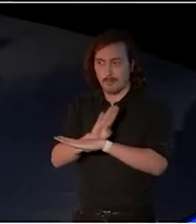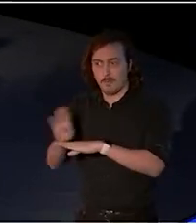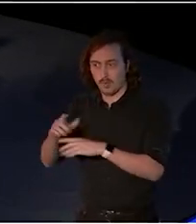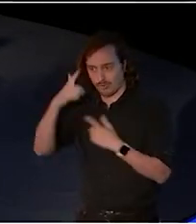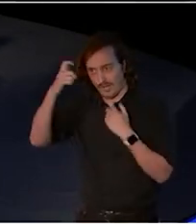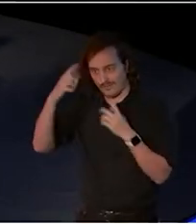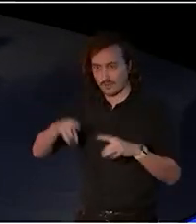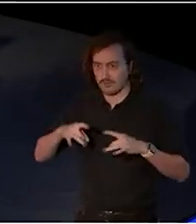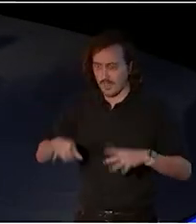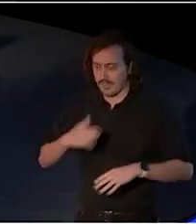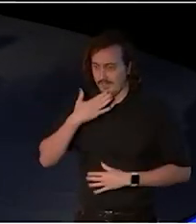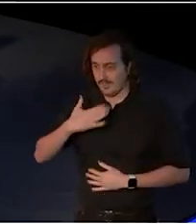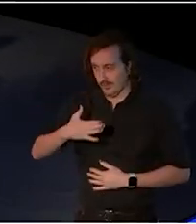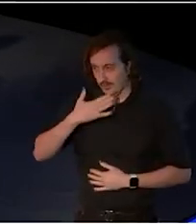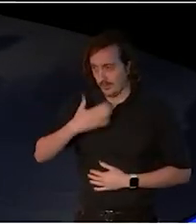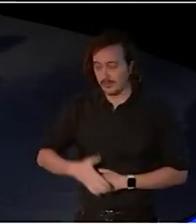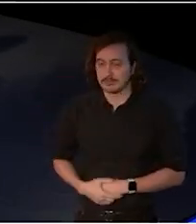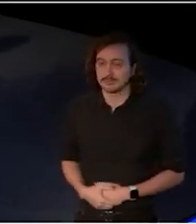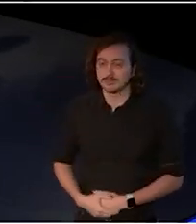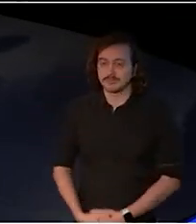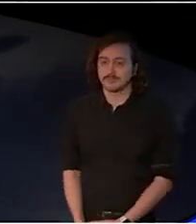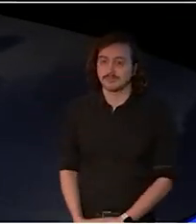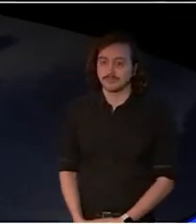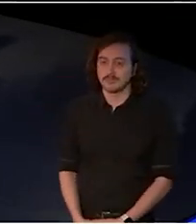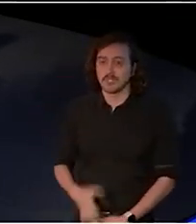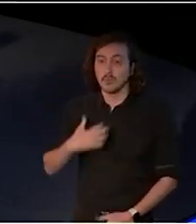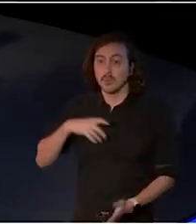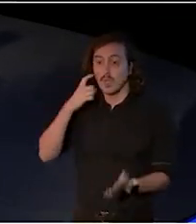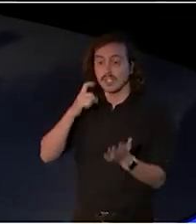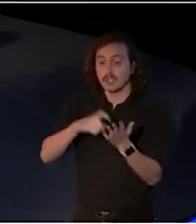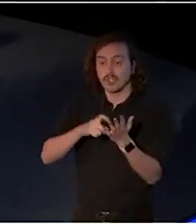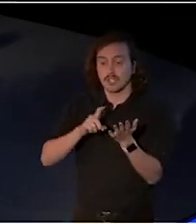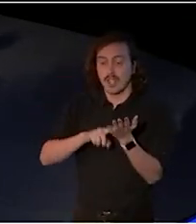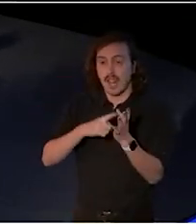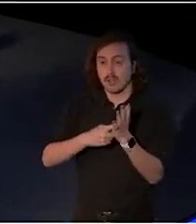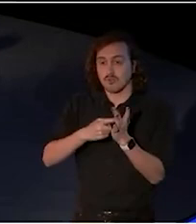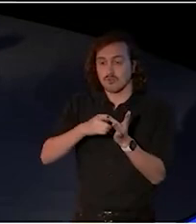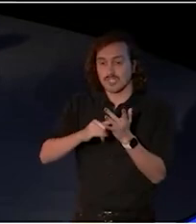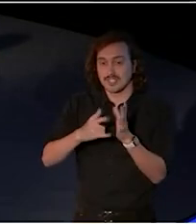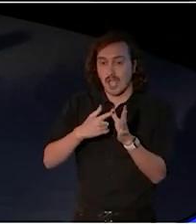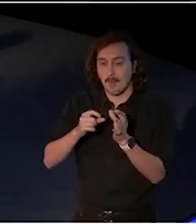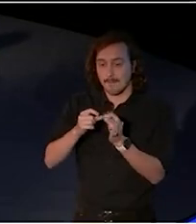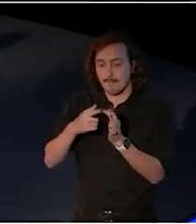I want to acknowledge Larissa Behrendt, who's chair of our First Nations Strategy panel,